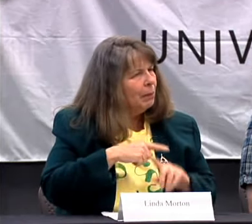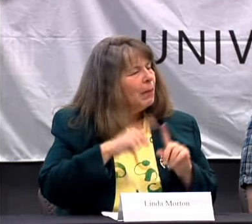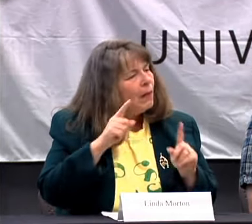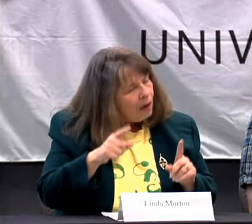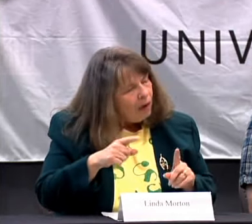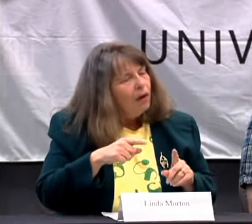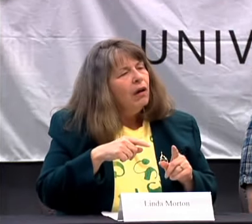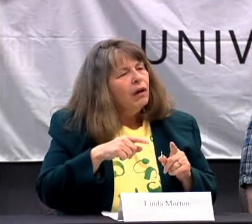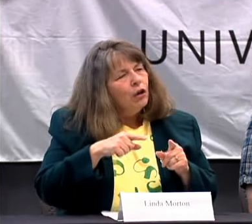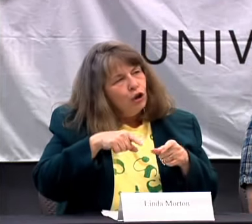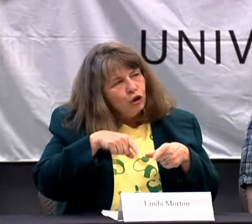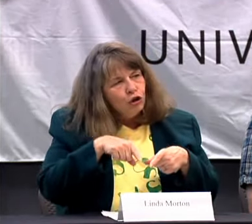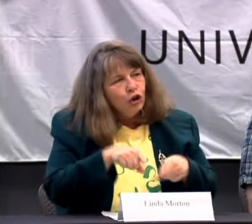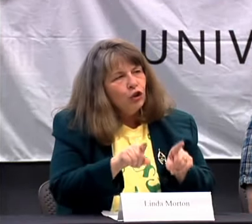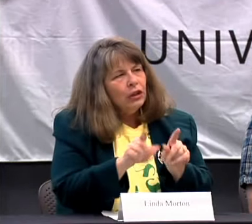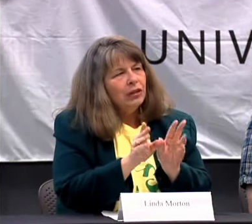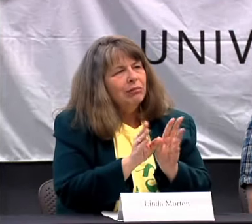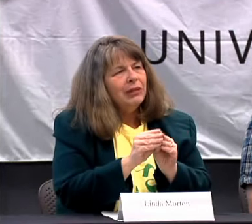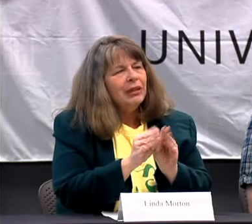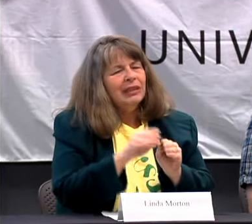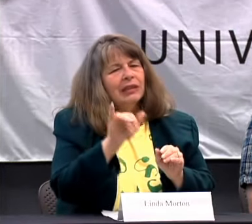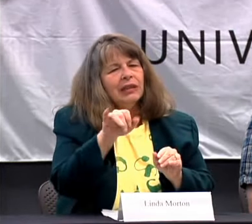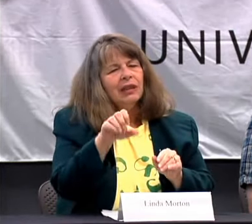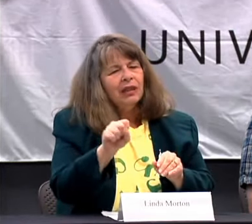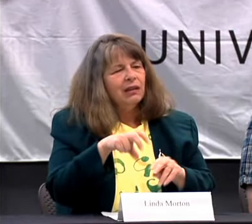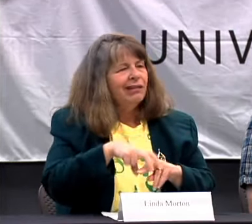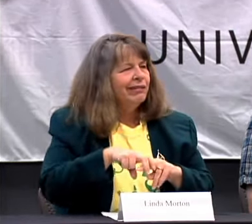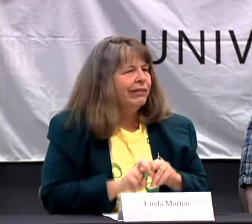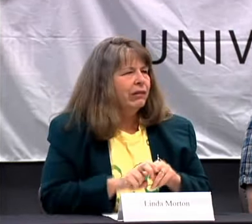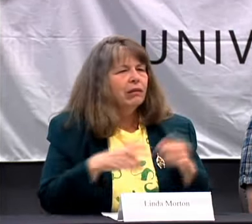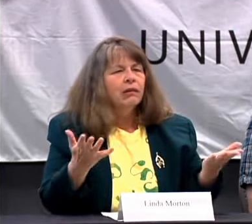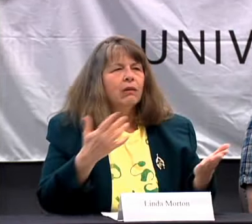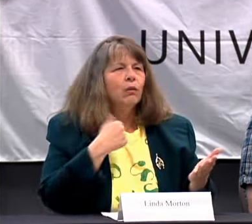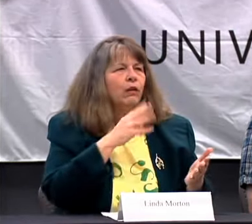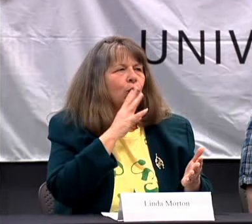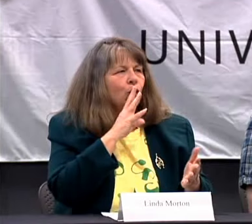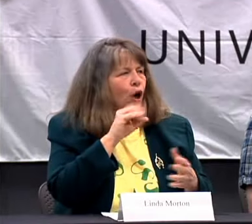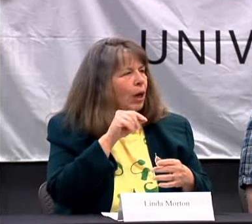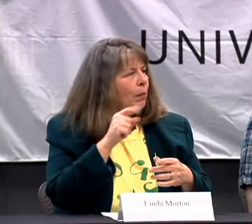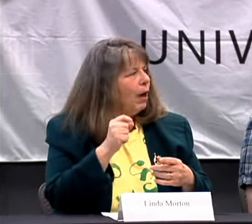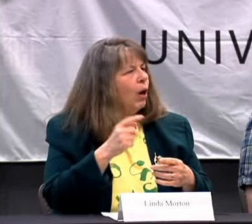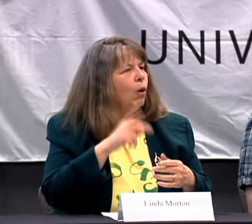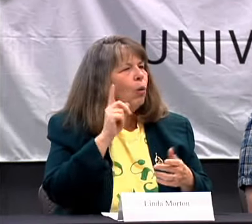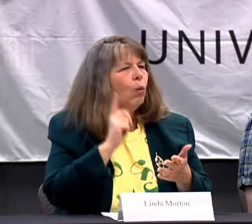VERY DIFFICULT FOR ME. BUT DURING MEETINGS, I WOULD SIT AND EVERYONE